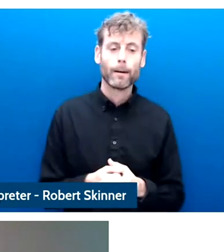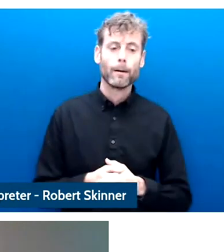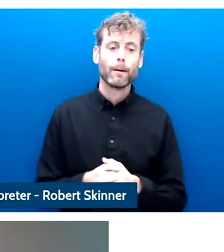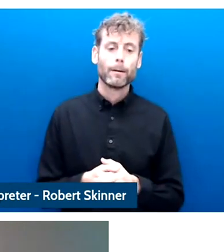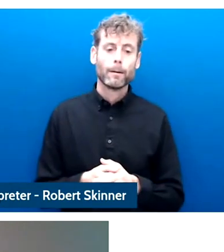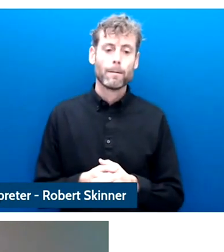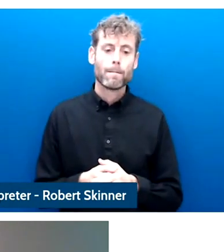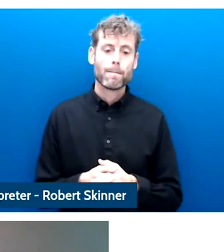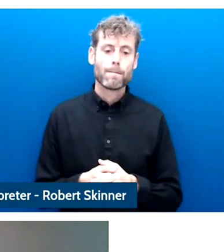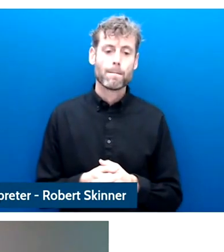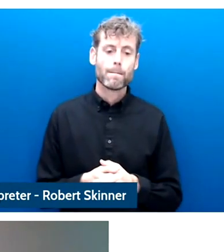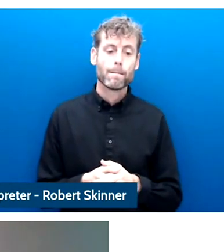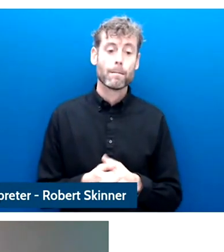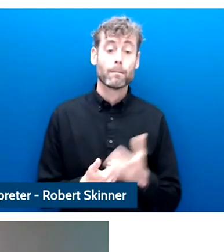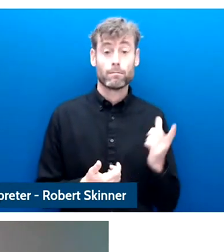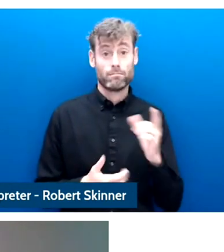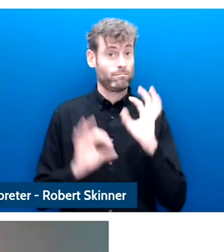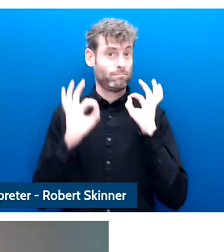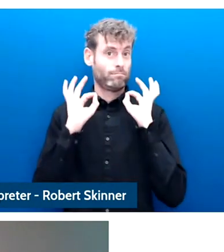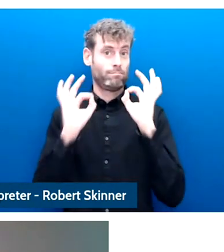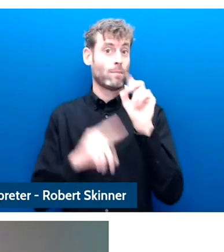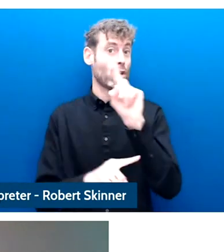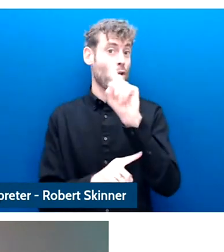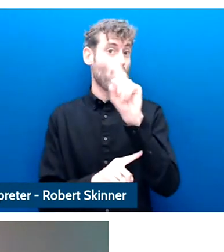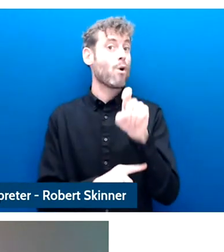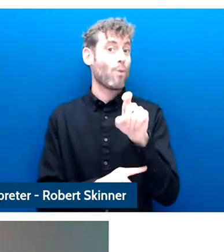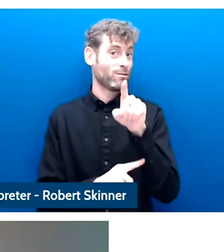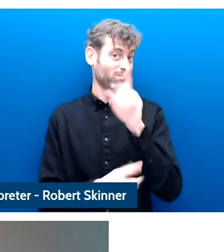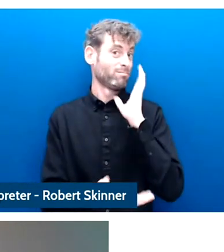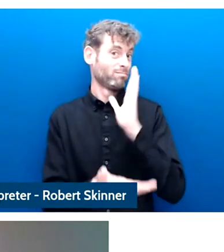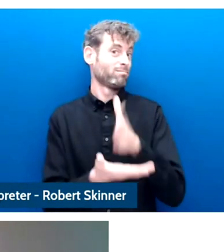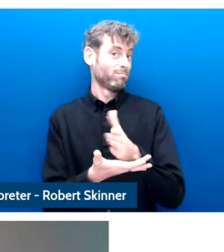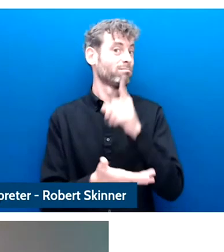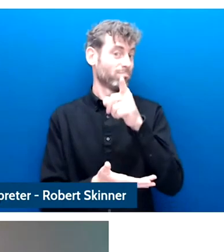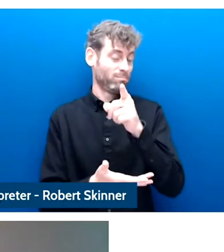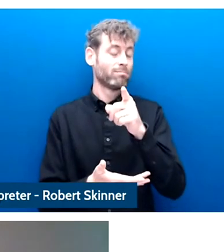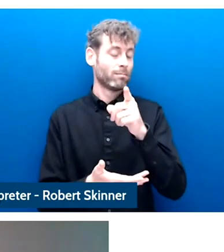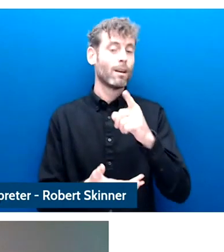you framed it as a question, you have to think online and off line together as we